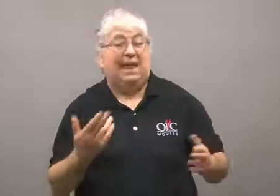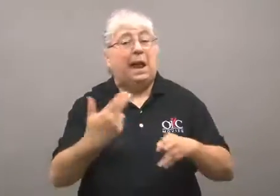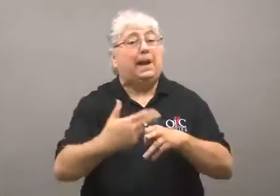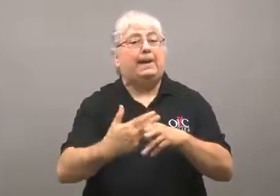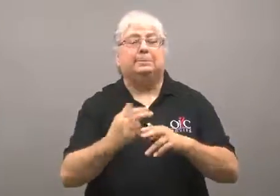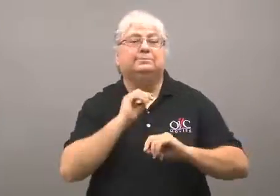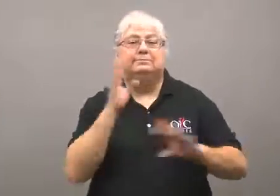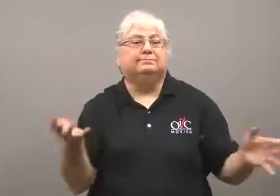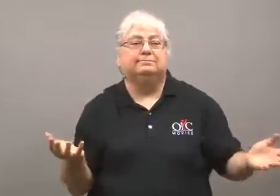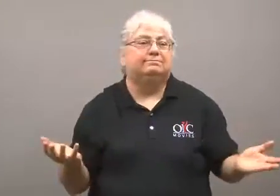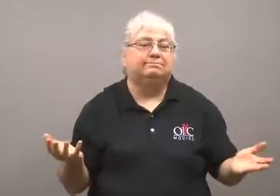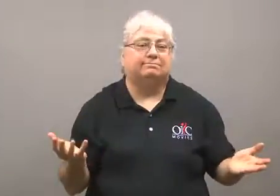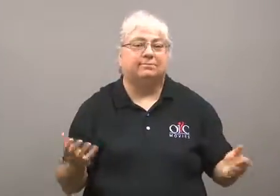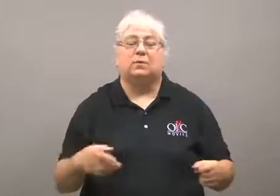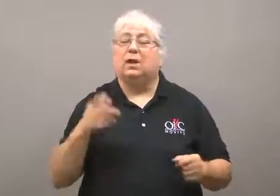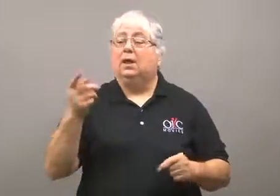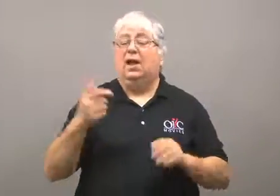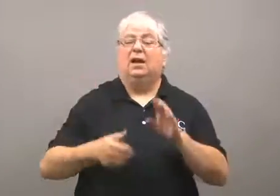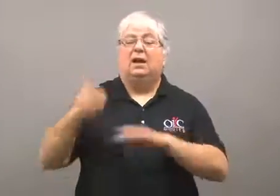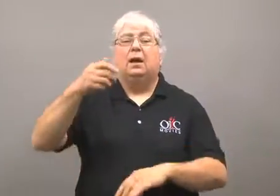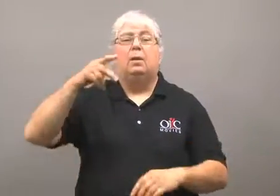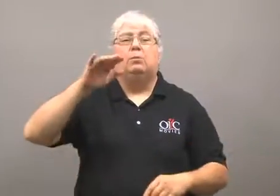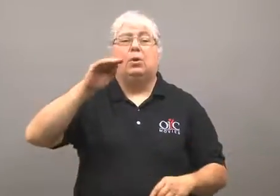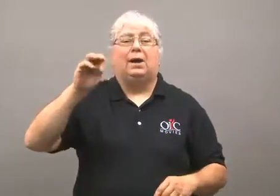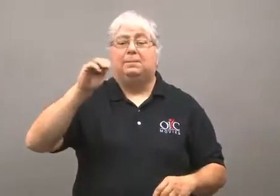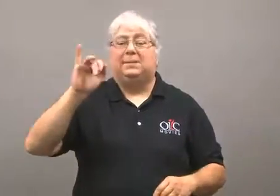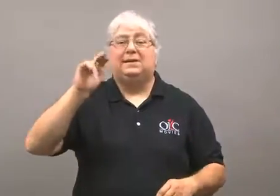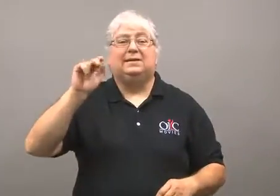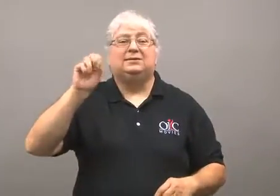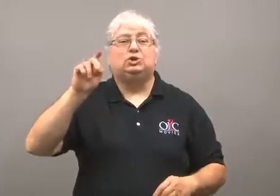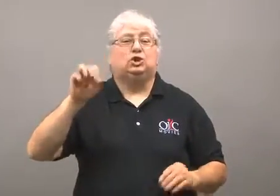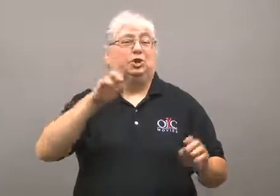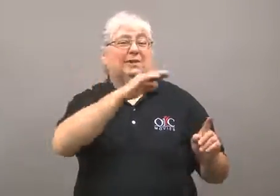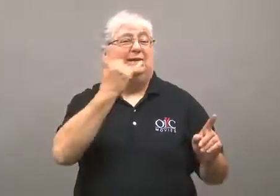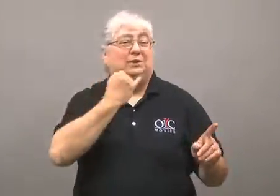Their names were not disclosed.